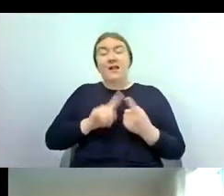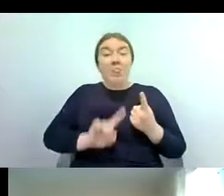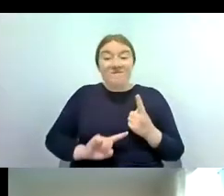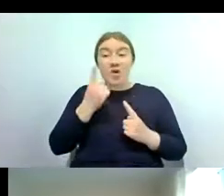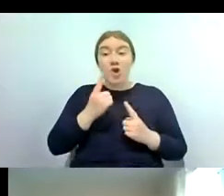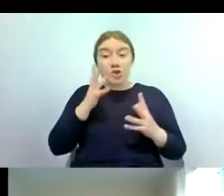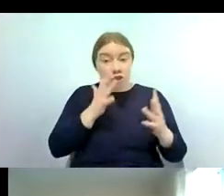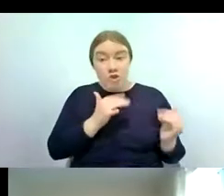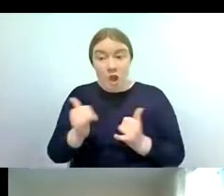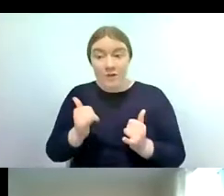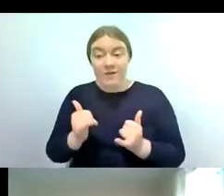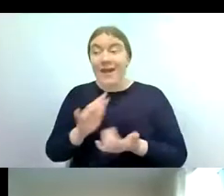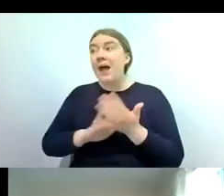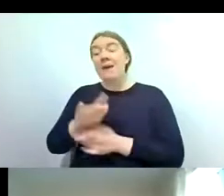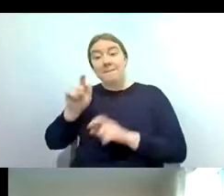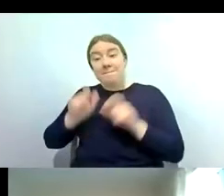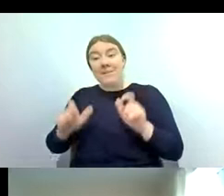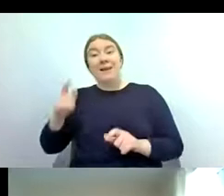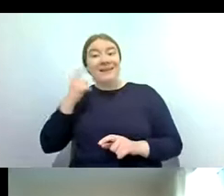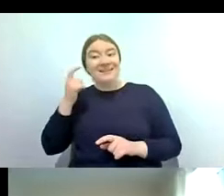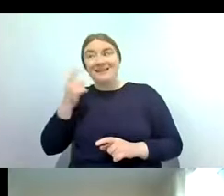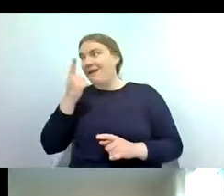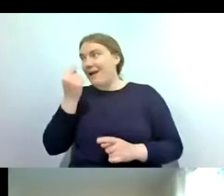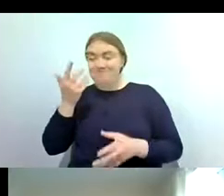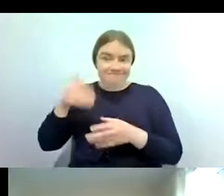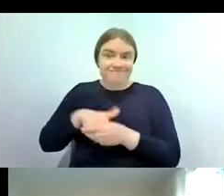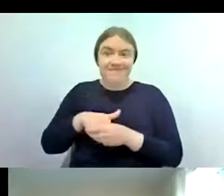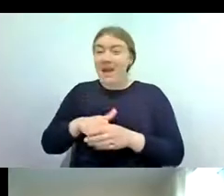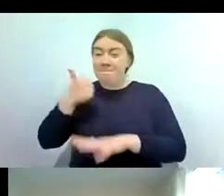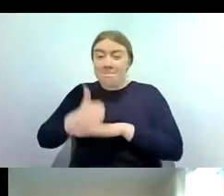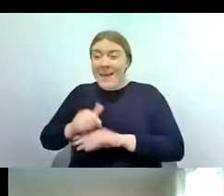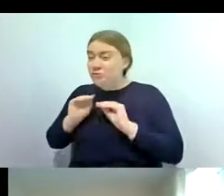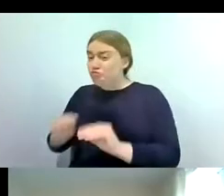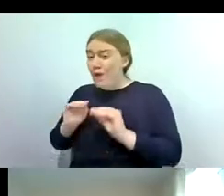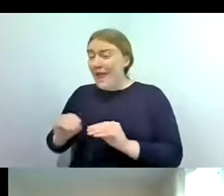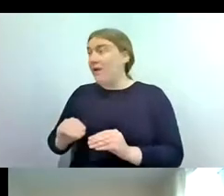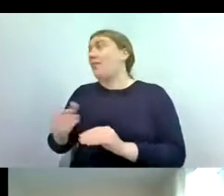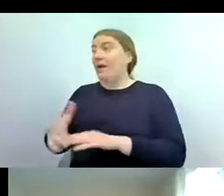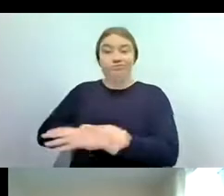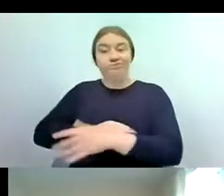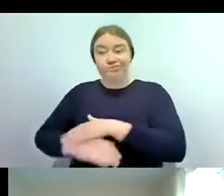that people could easily do after some very basic training so it's a simple standardized monitoring